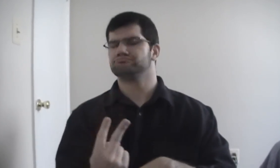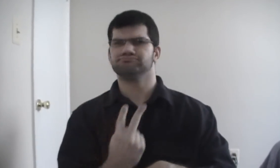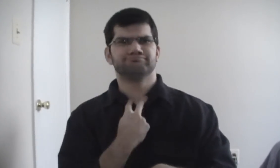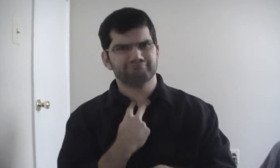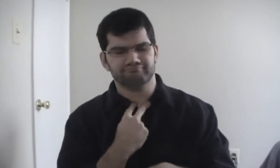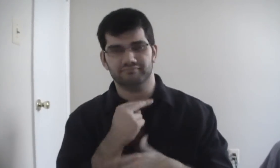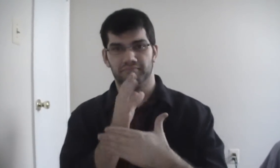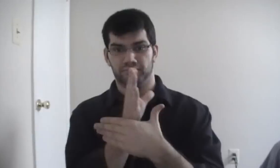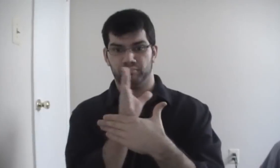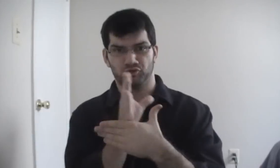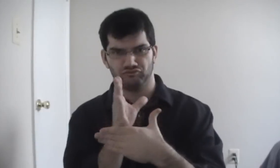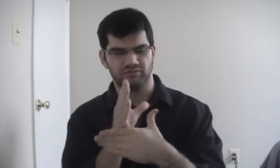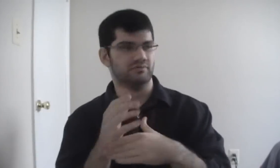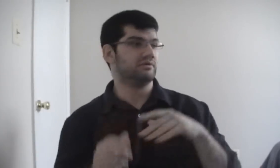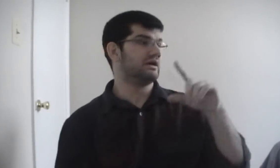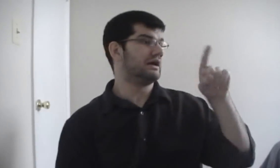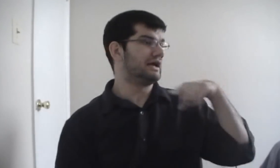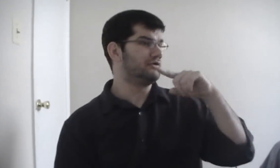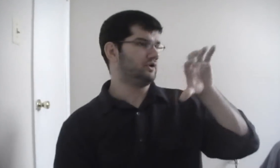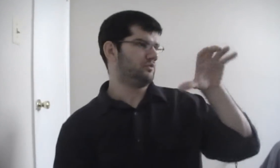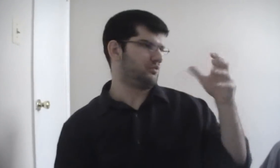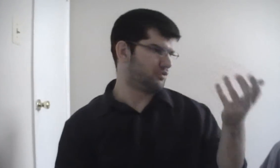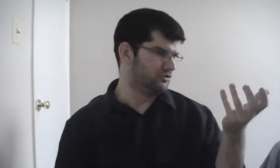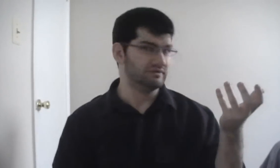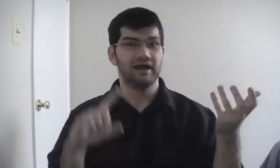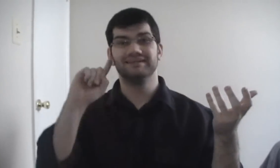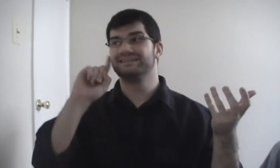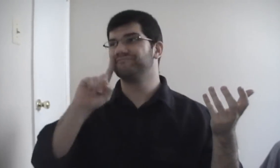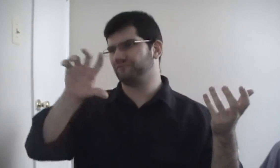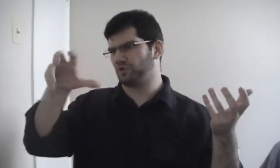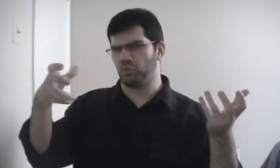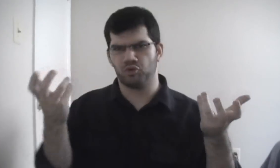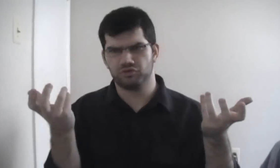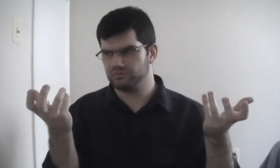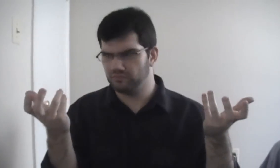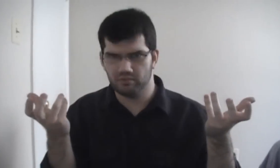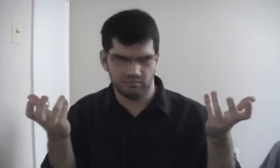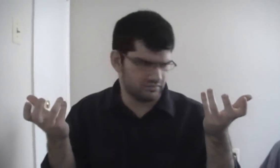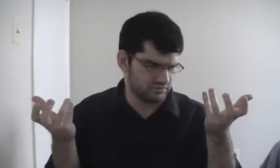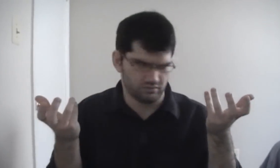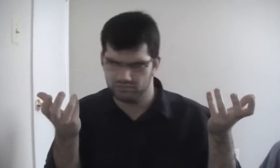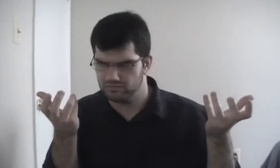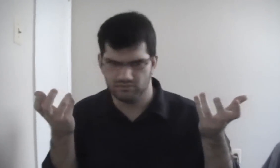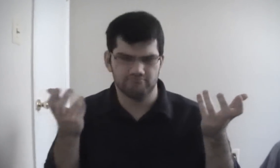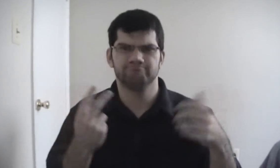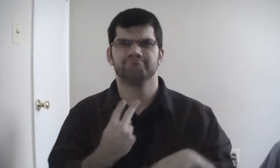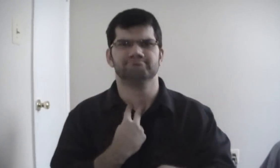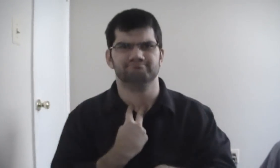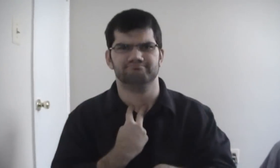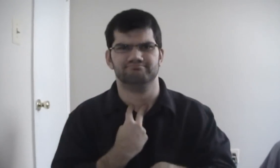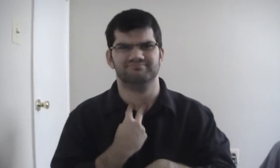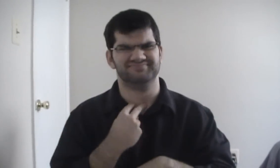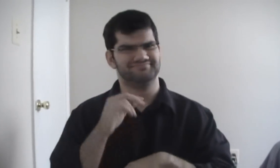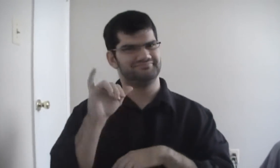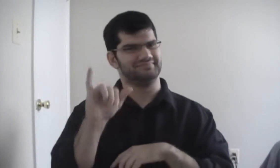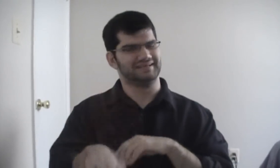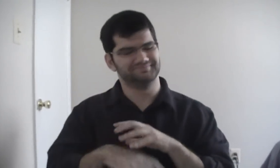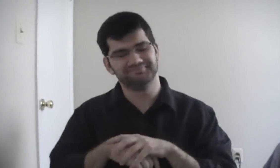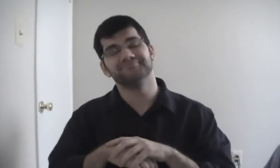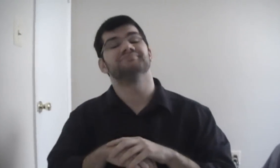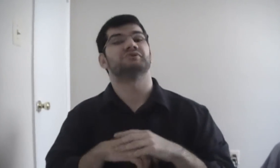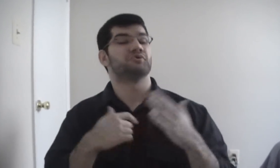"Caught Between the Deaf and Hearing Worlds"